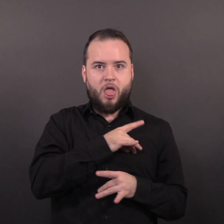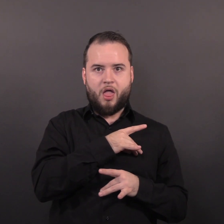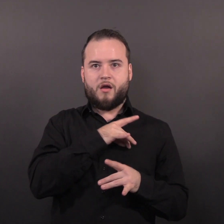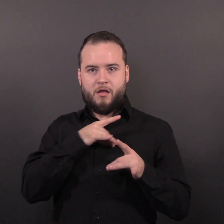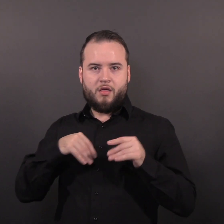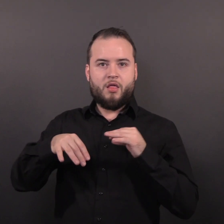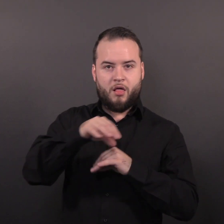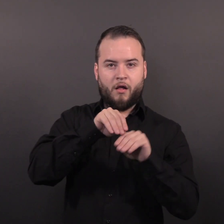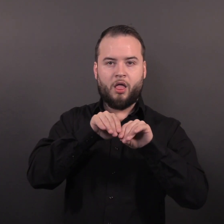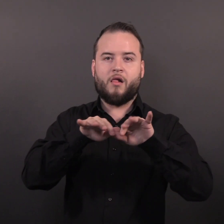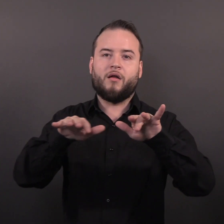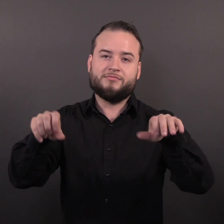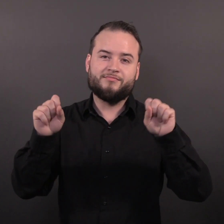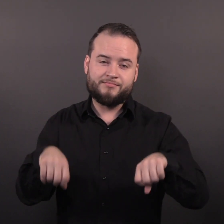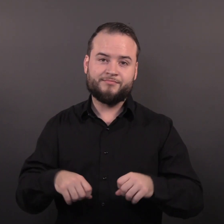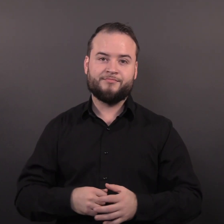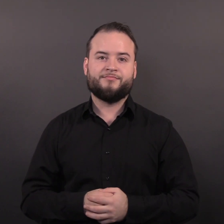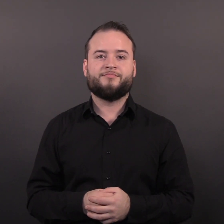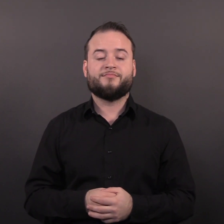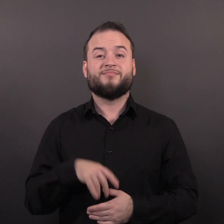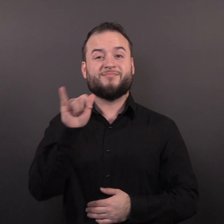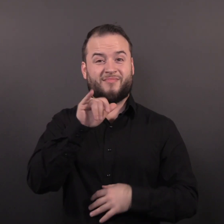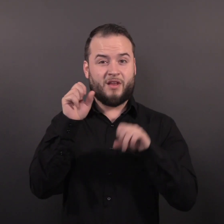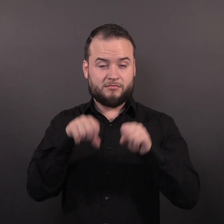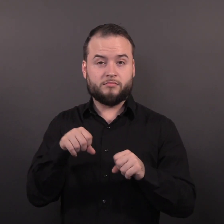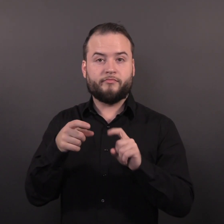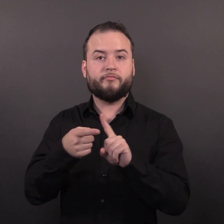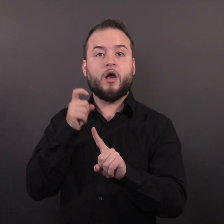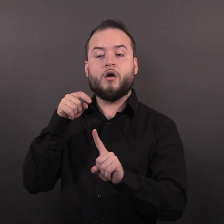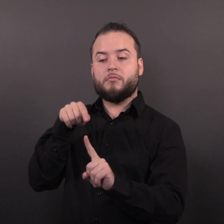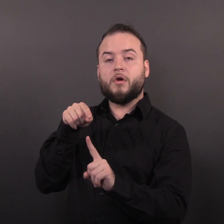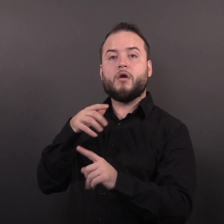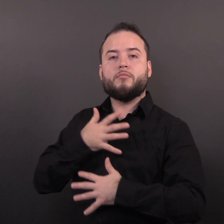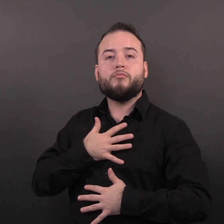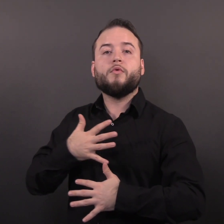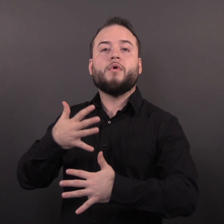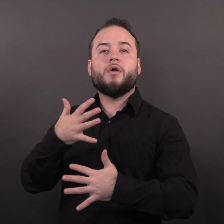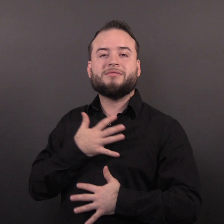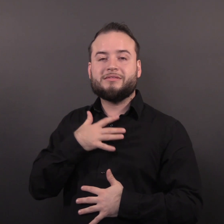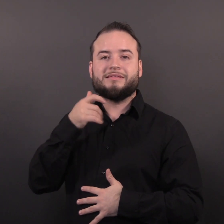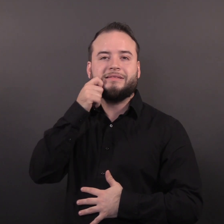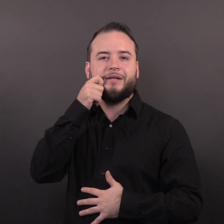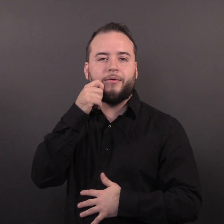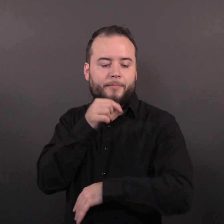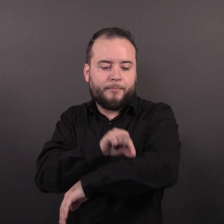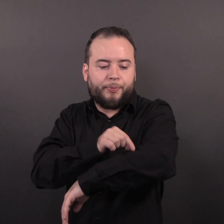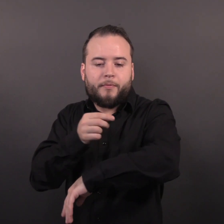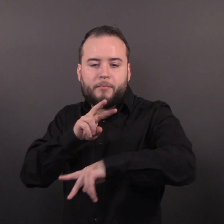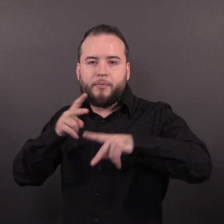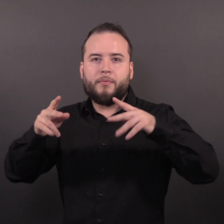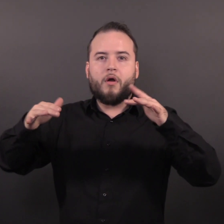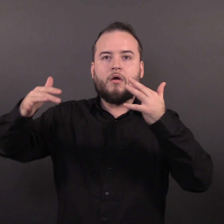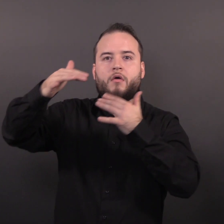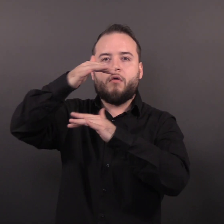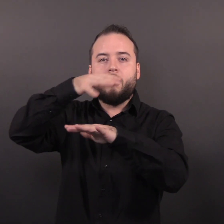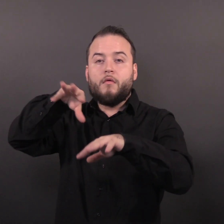possible to become infected from breathing in skin flakes or virus from clothing, bedding or towels.